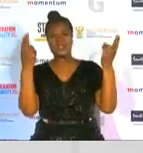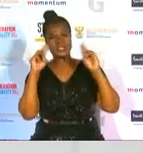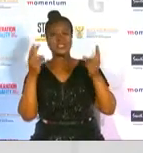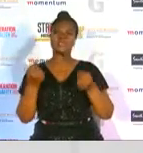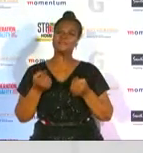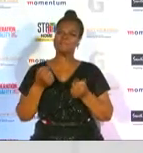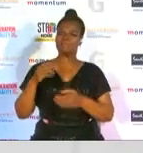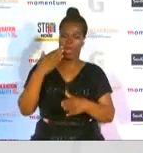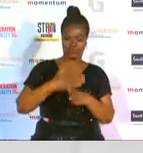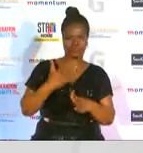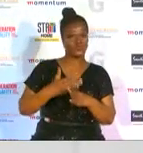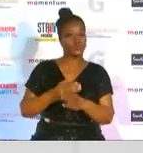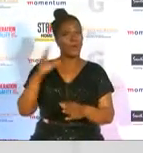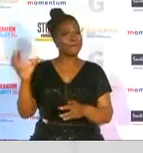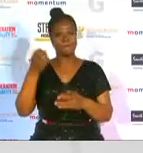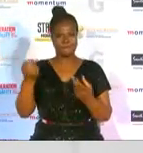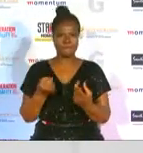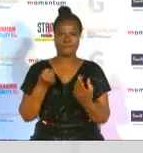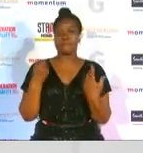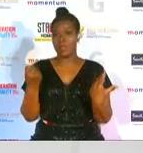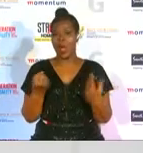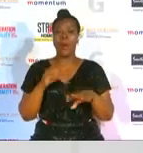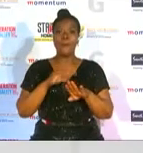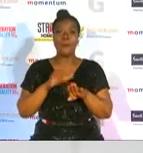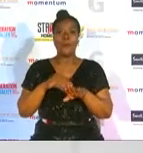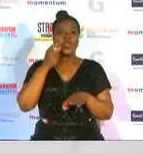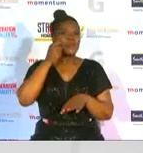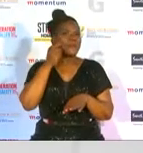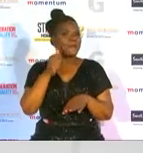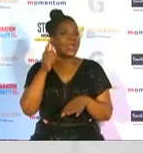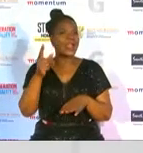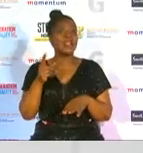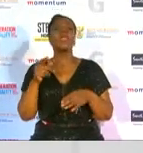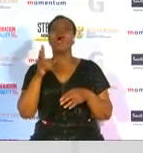dominate in male dominated industries there is even a direct link between